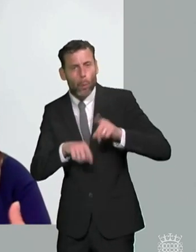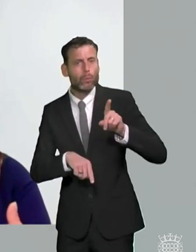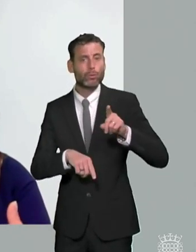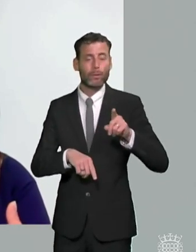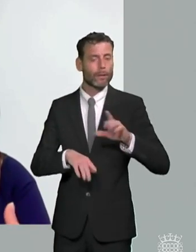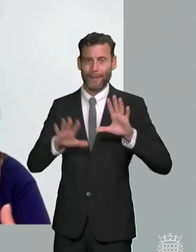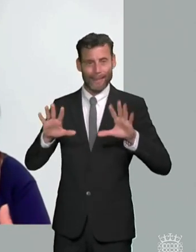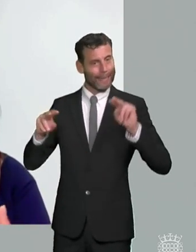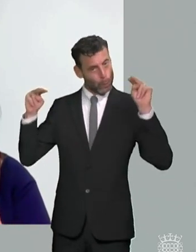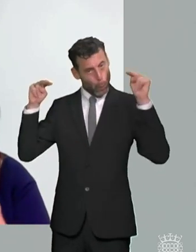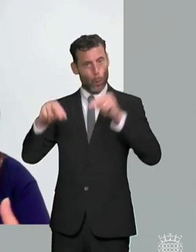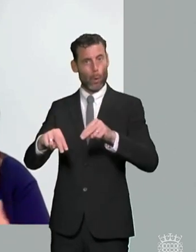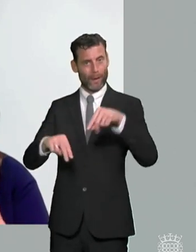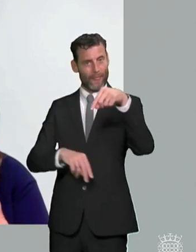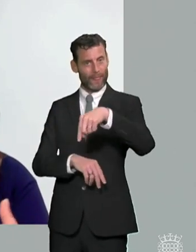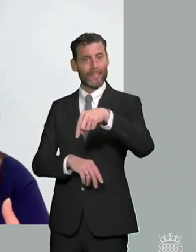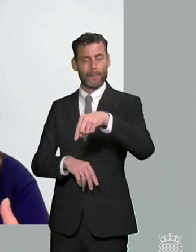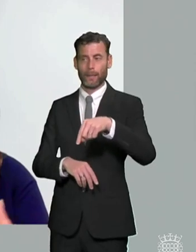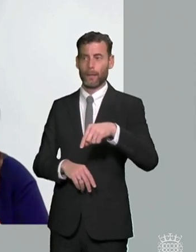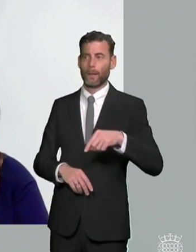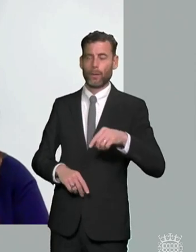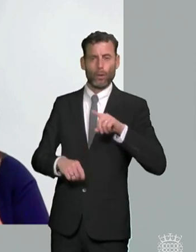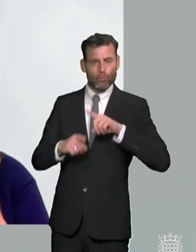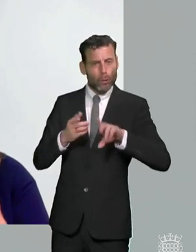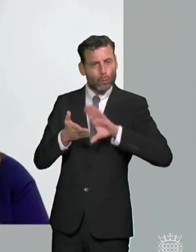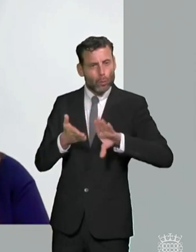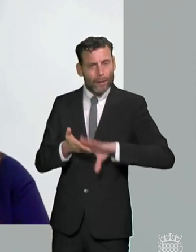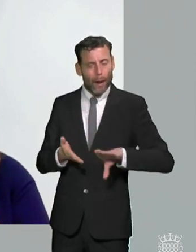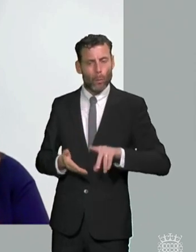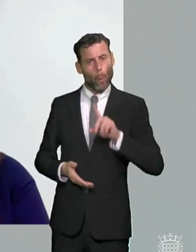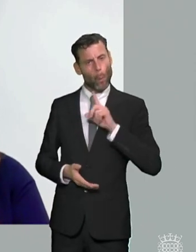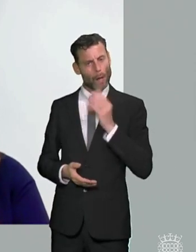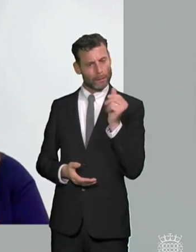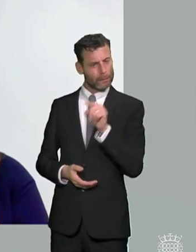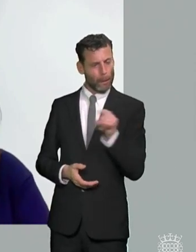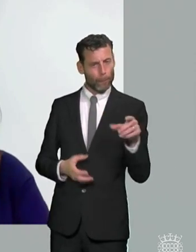if you're going to tackle some of these problems around groups who are particularly disadvantaged